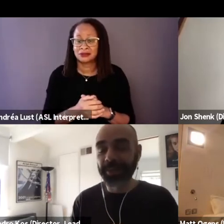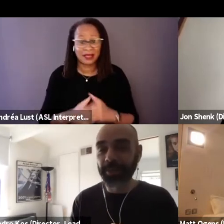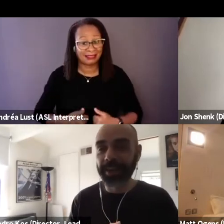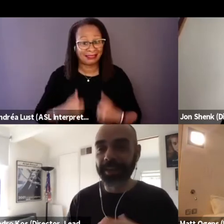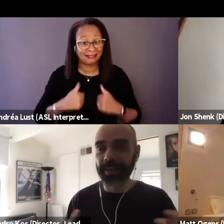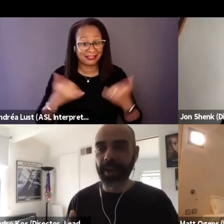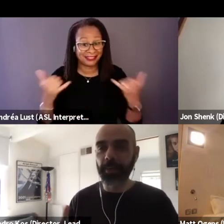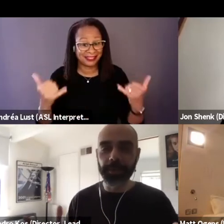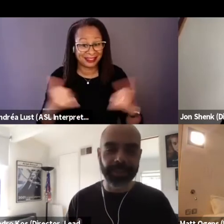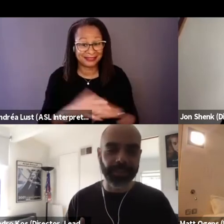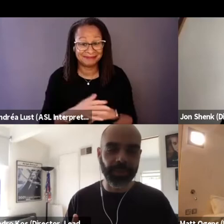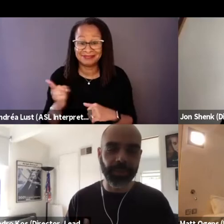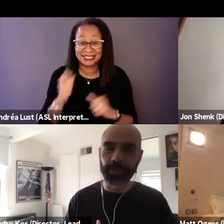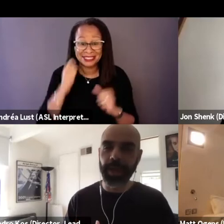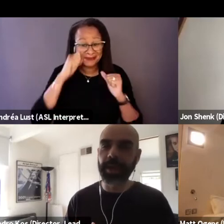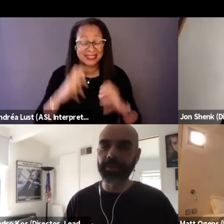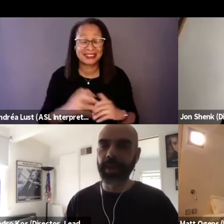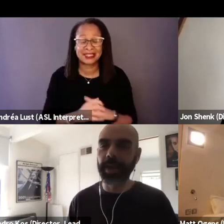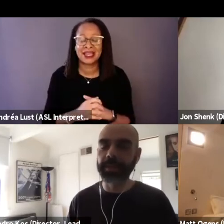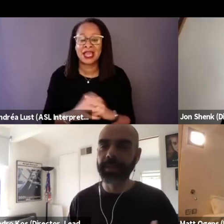So that was to have that,